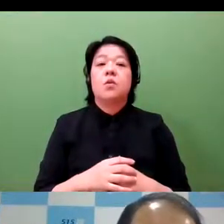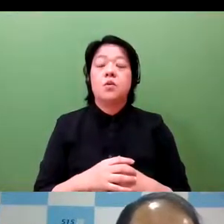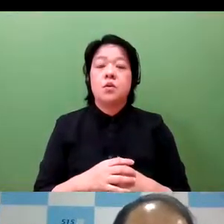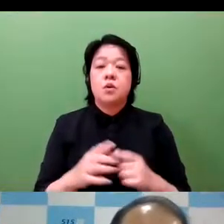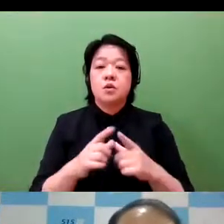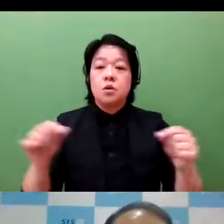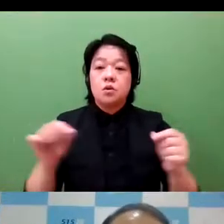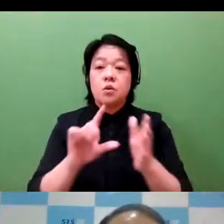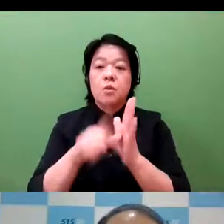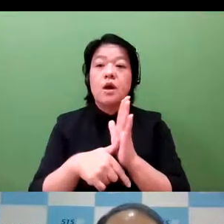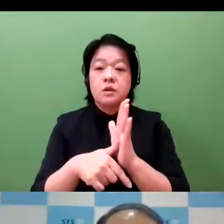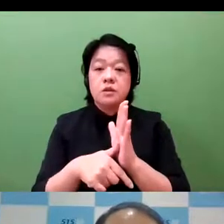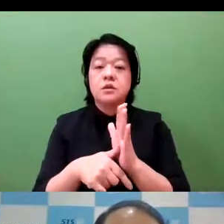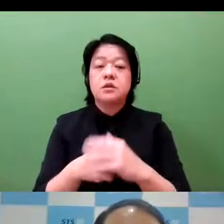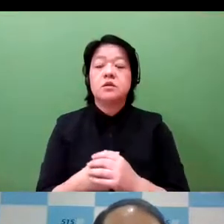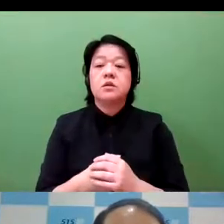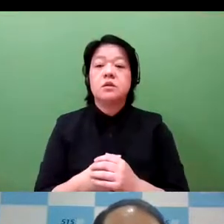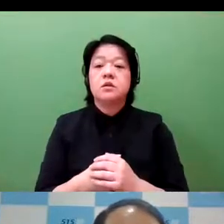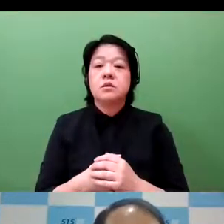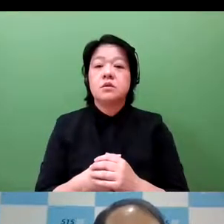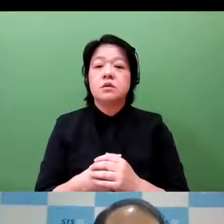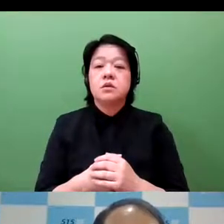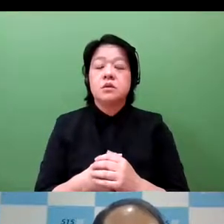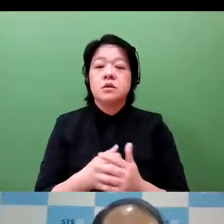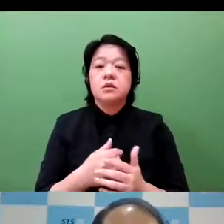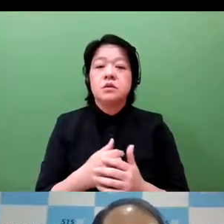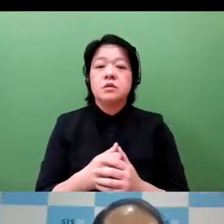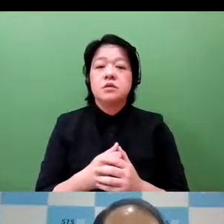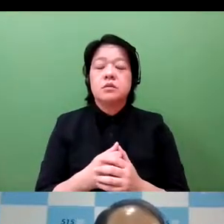And also, it will help address infringement as well.